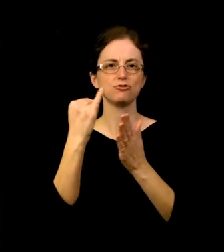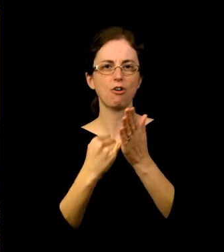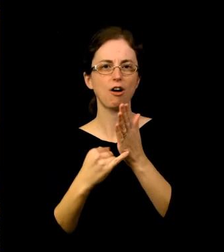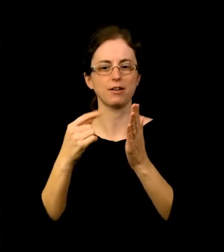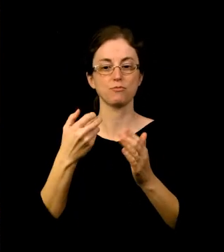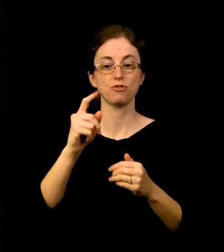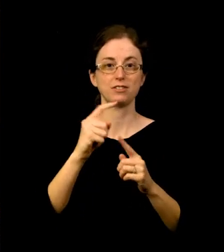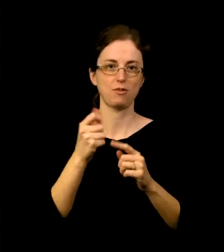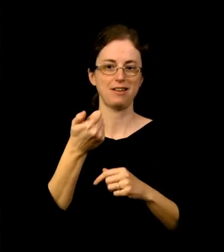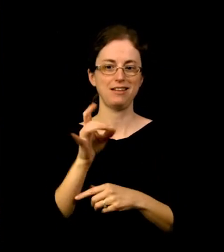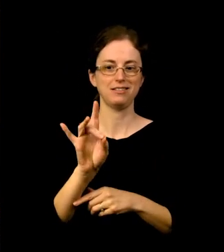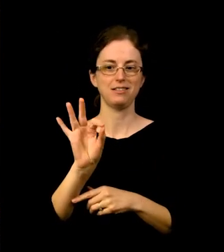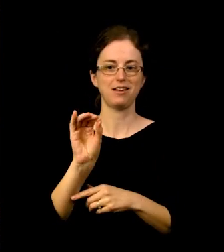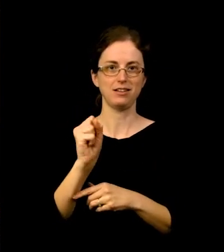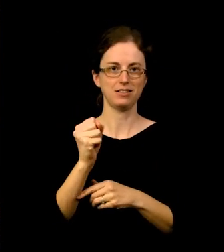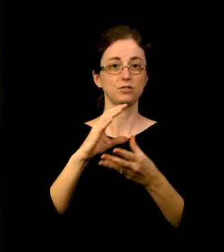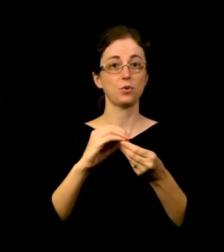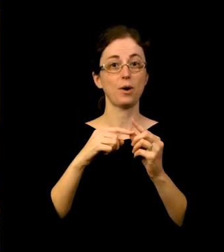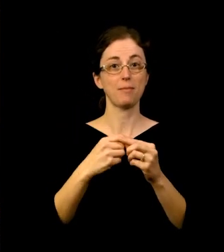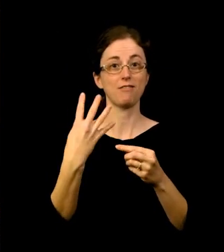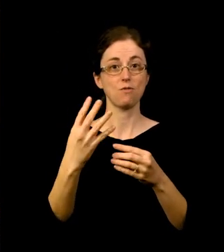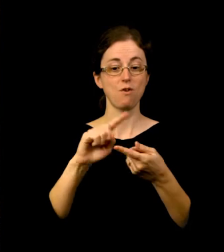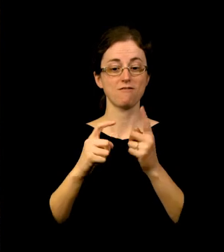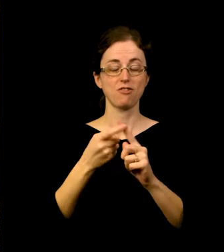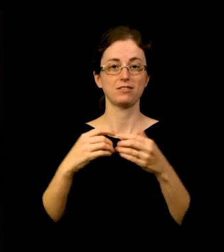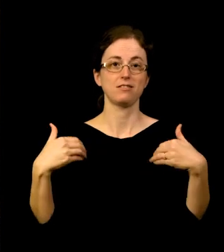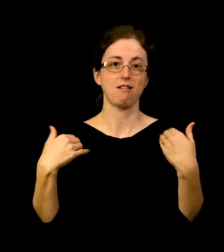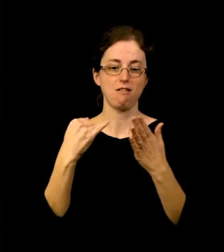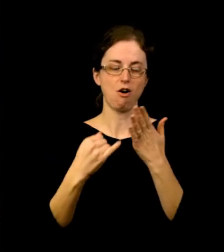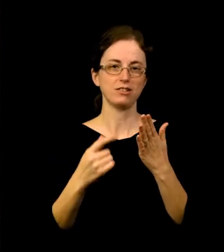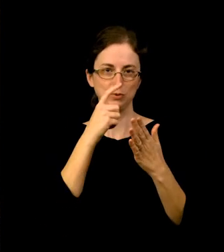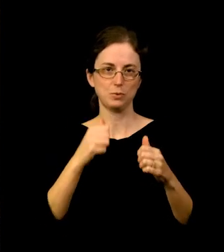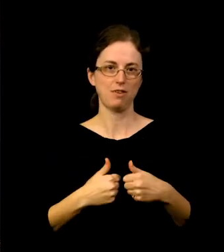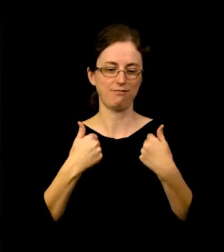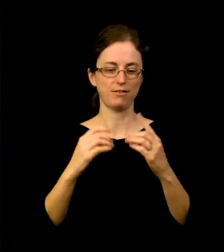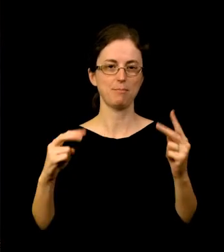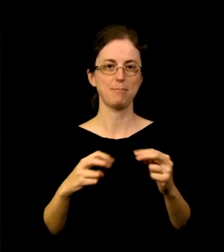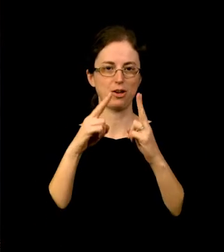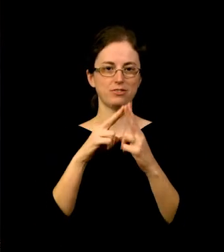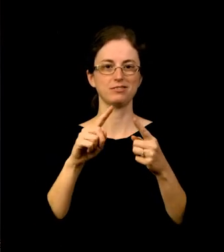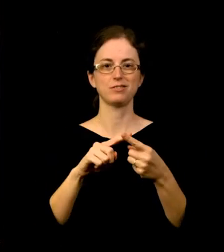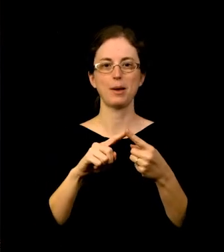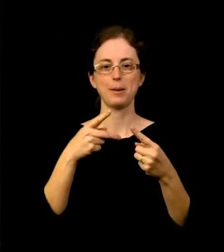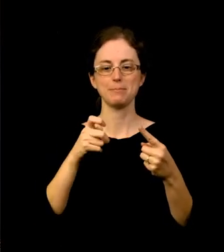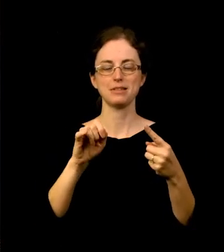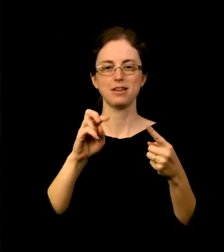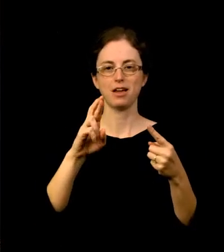The story revolves around four friends, all young artists in Paris: Pierre Bonnard, Edouard Vuillard,